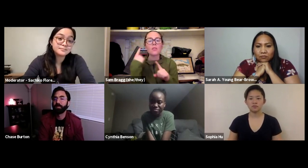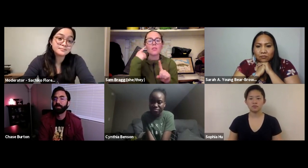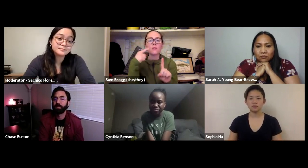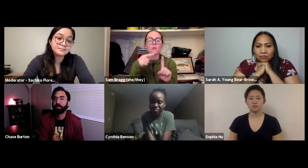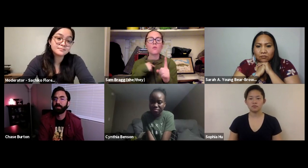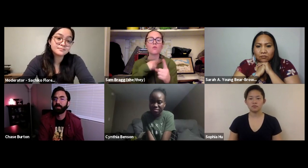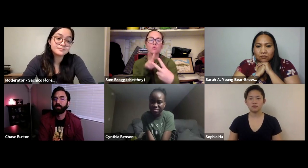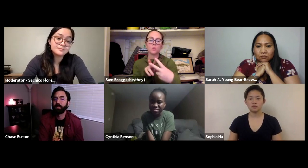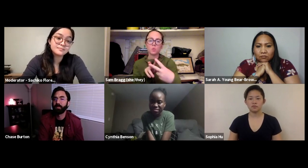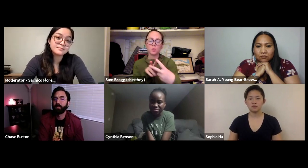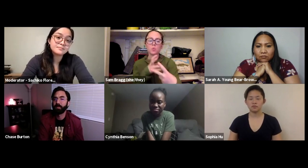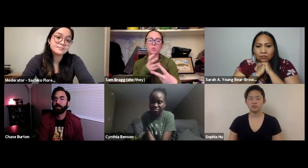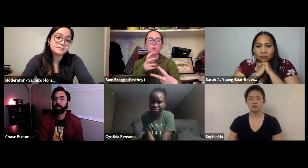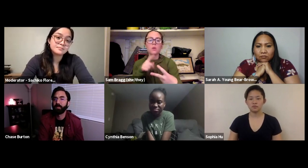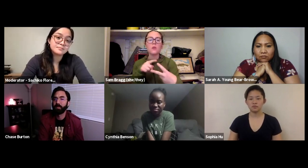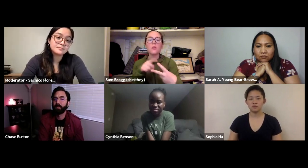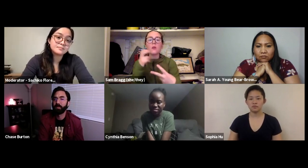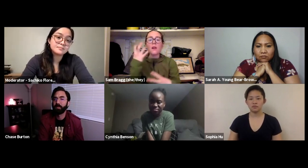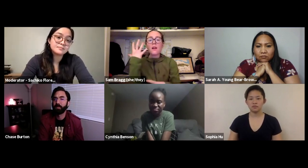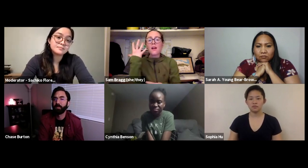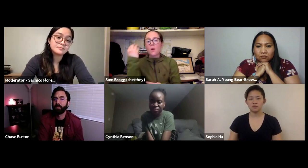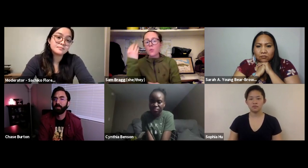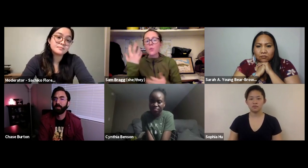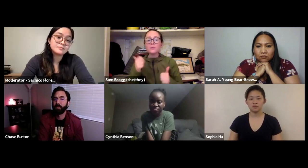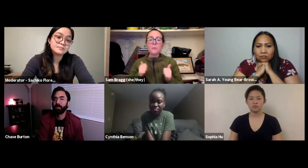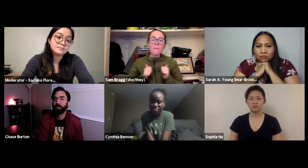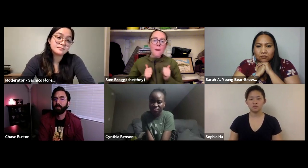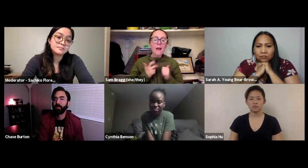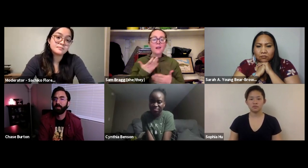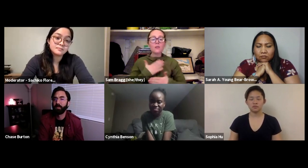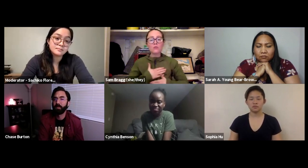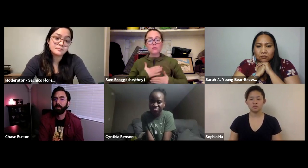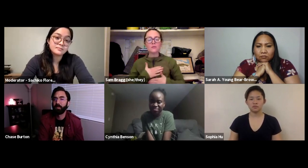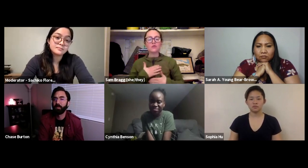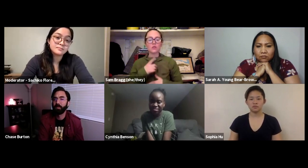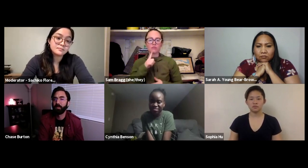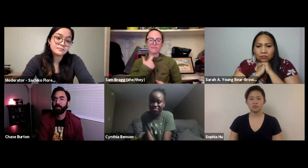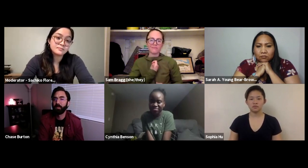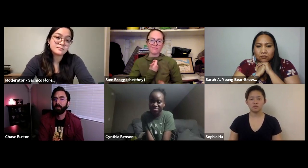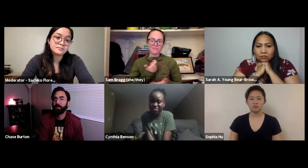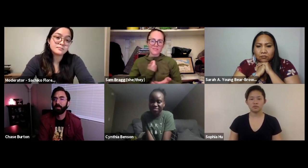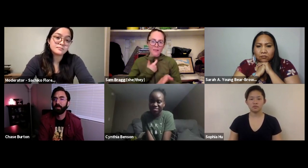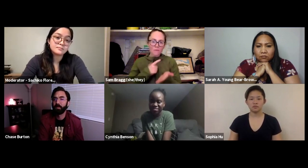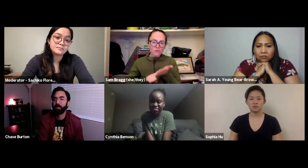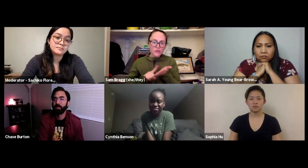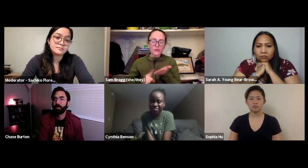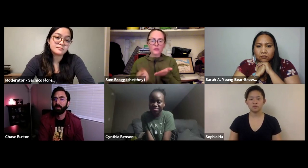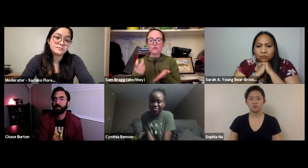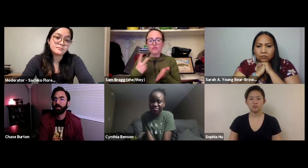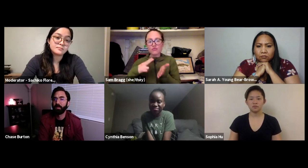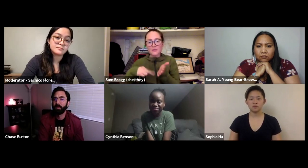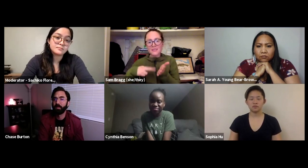Two things I wanted to mention. First, as far as outdoor experiences related to backpacking